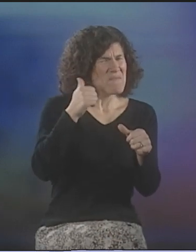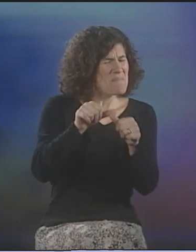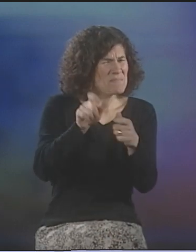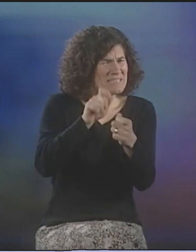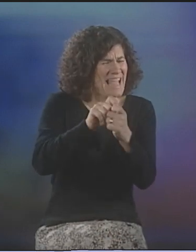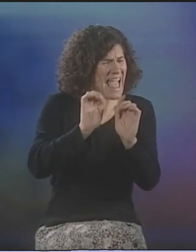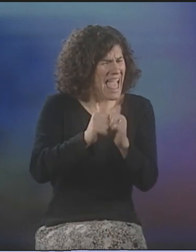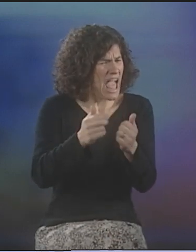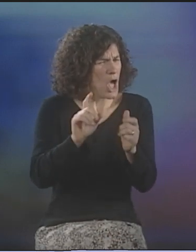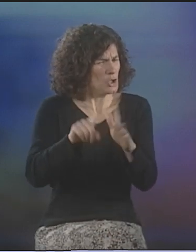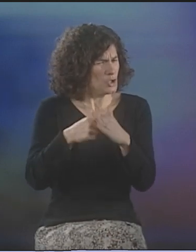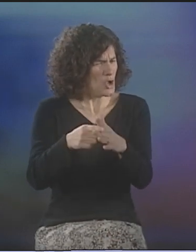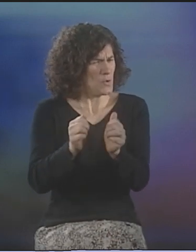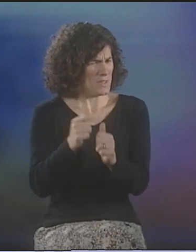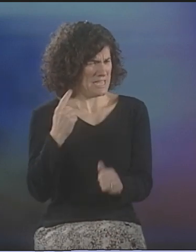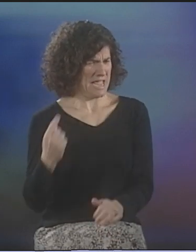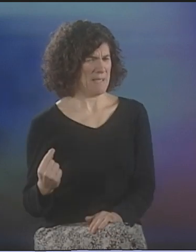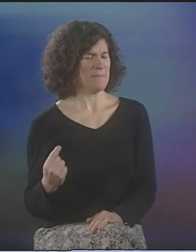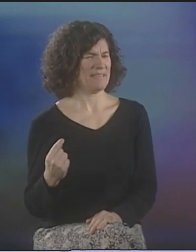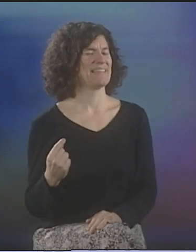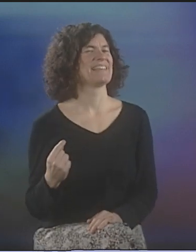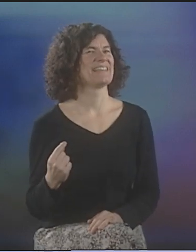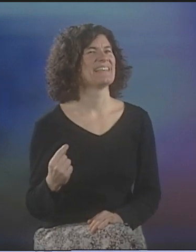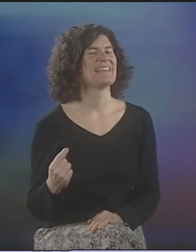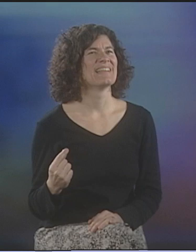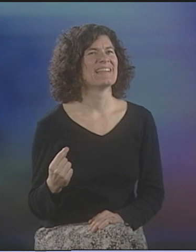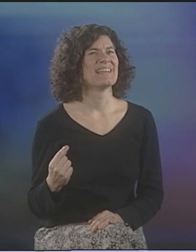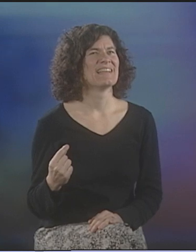I CAN'T REMEMBER EXACTLY HOW I BEGAN INTERPRETING FOR DEBBIE.